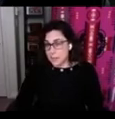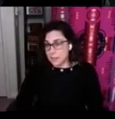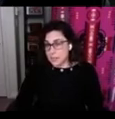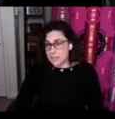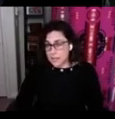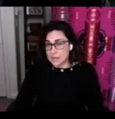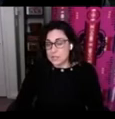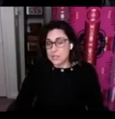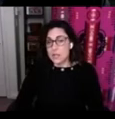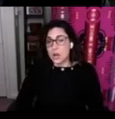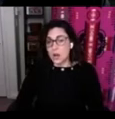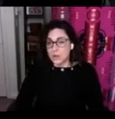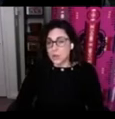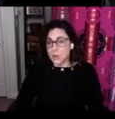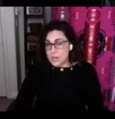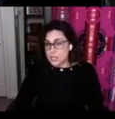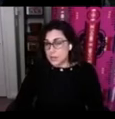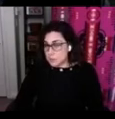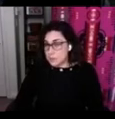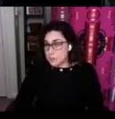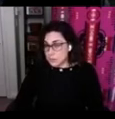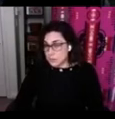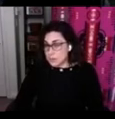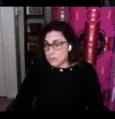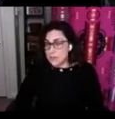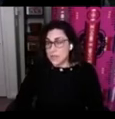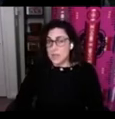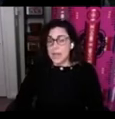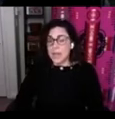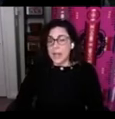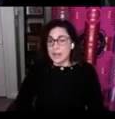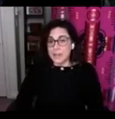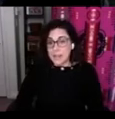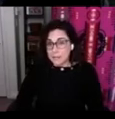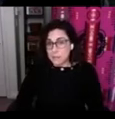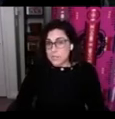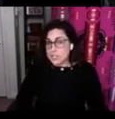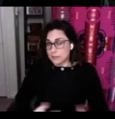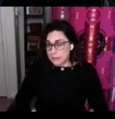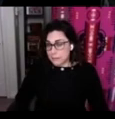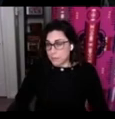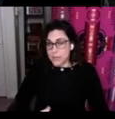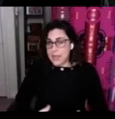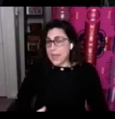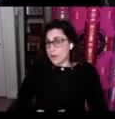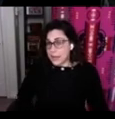of decades on the creation of new speakers and they have reached a level where they are able